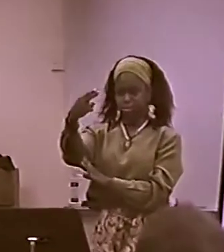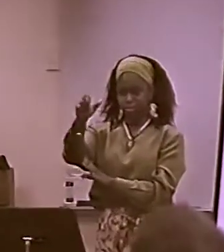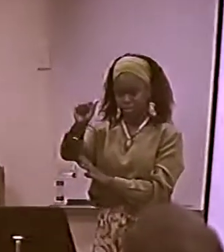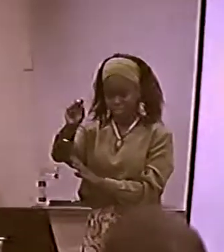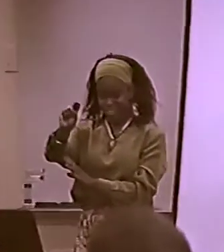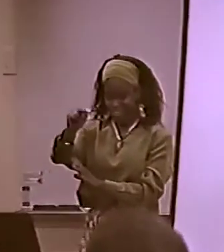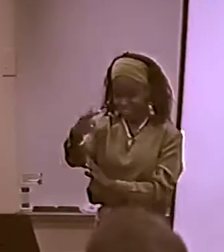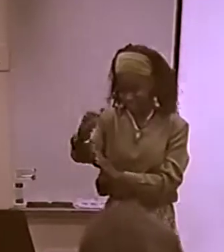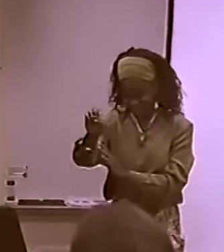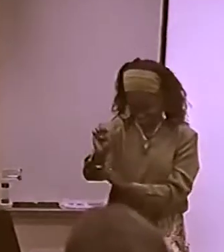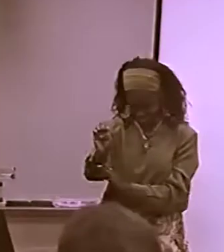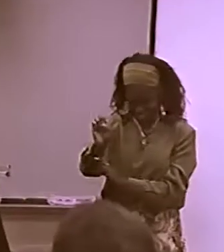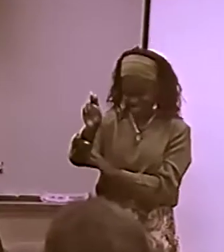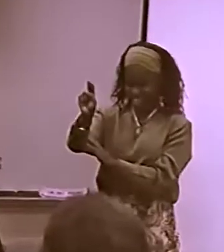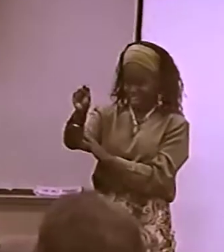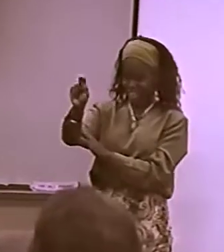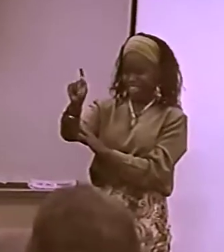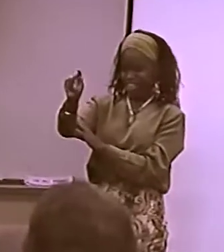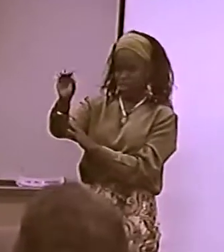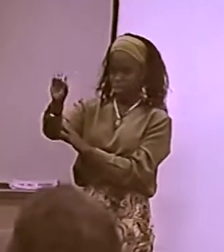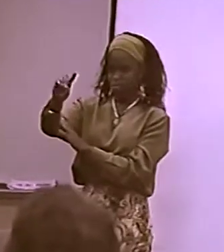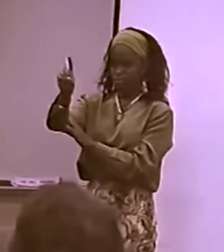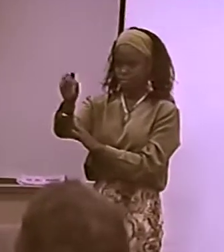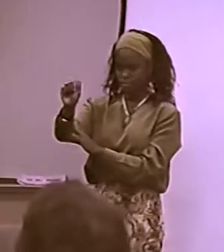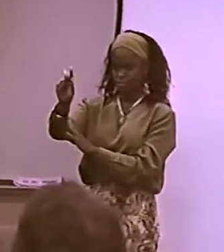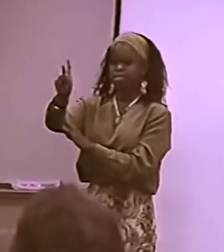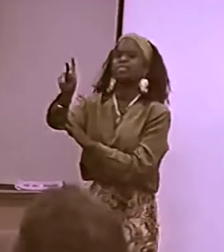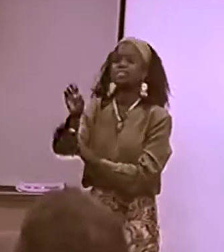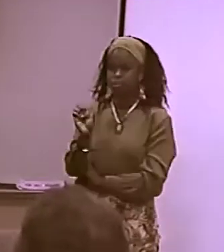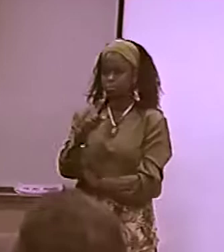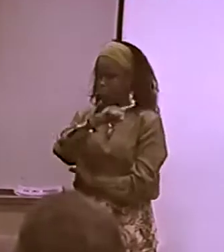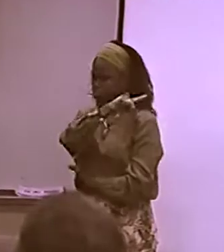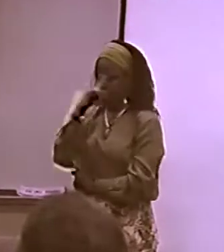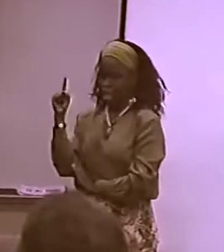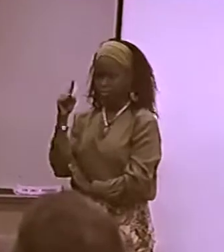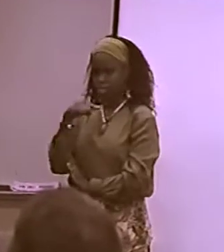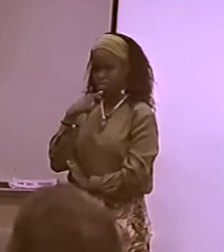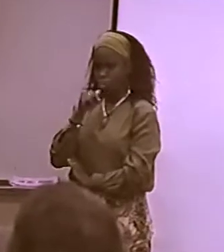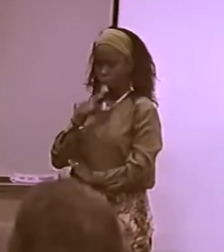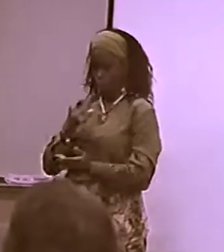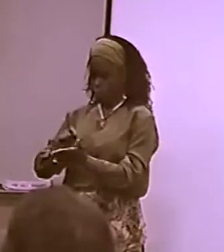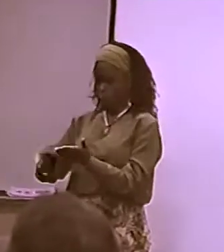WRITTEN BY NTOZAKE SHANGE.